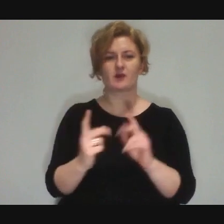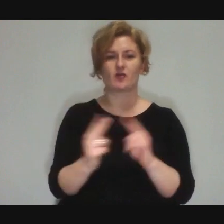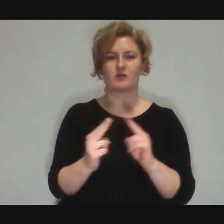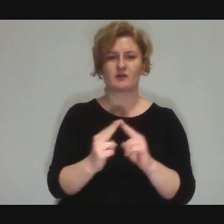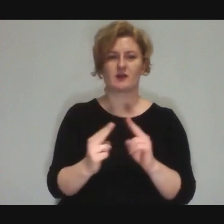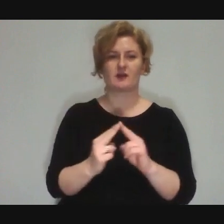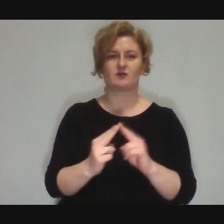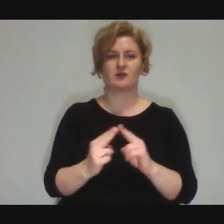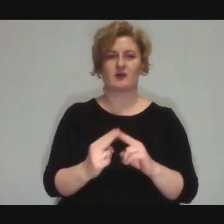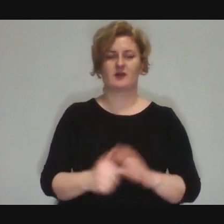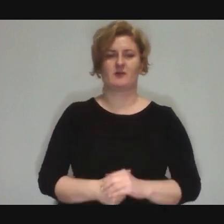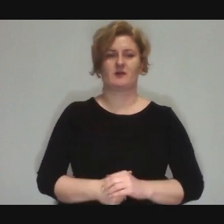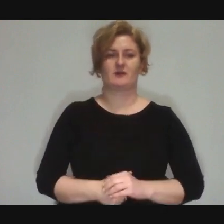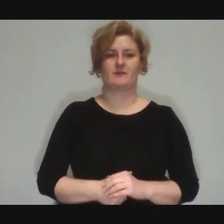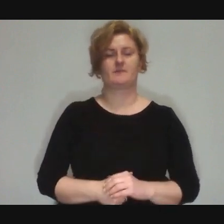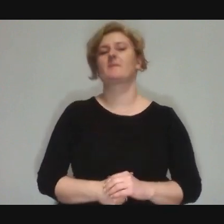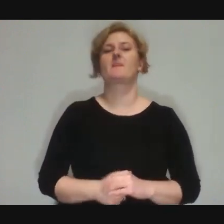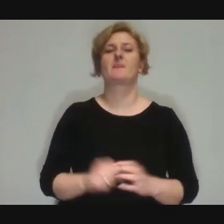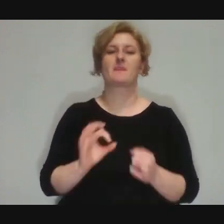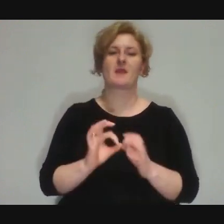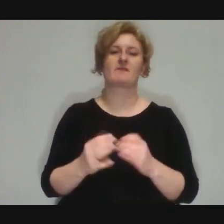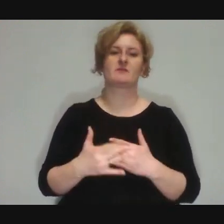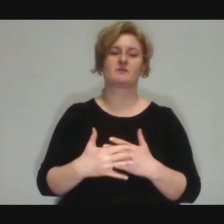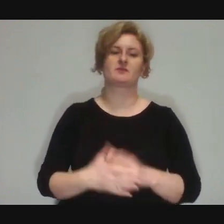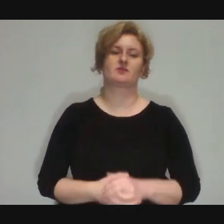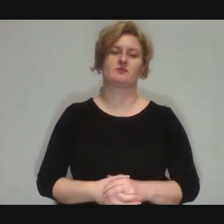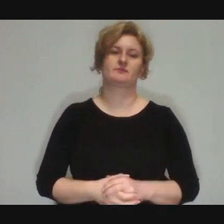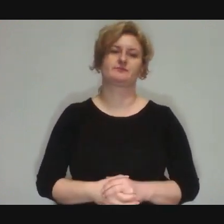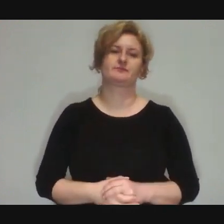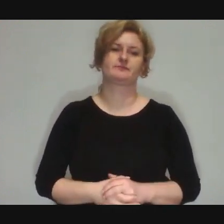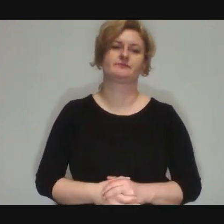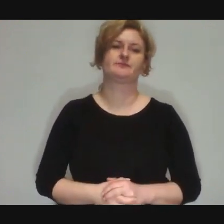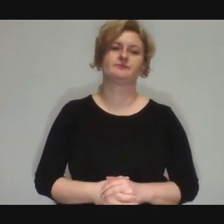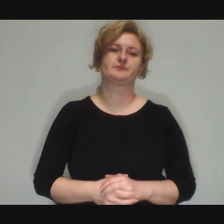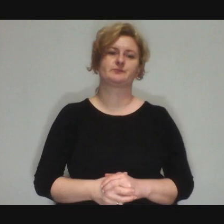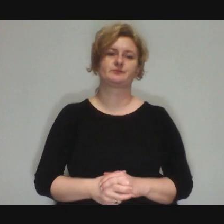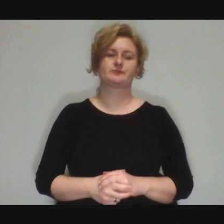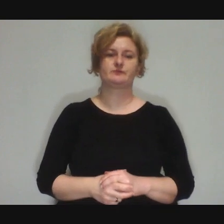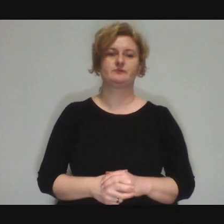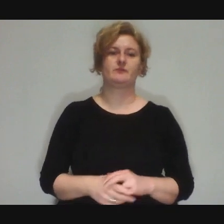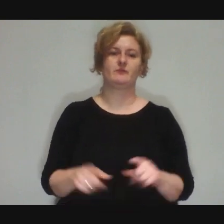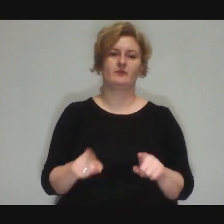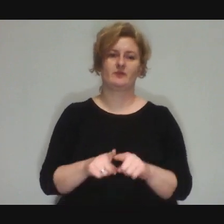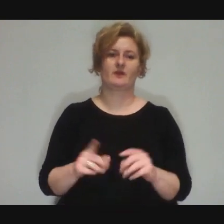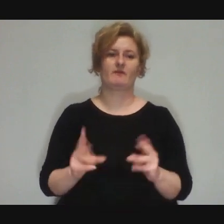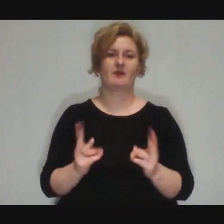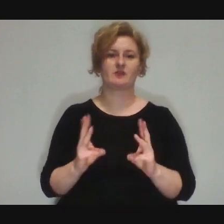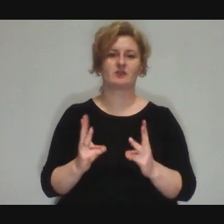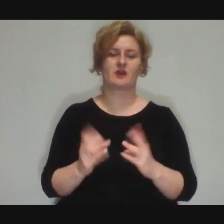in some shows we even interact closely and workshops that happen....